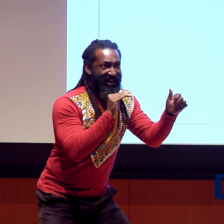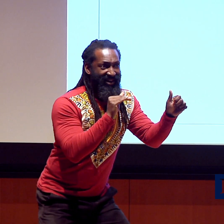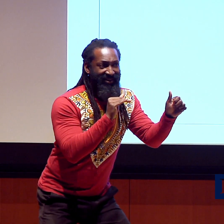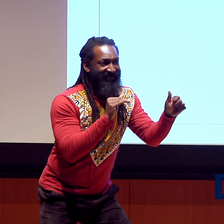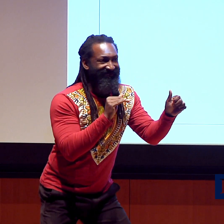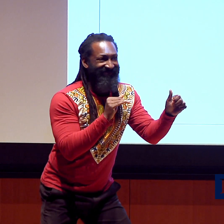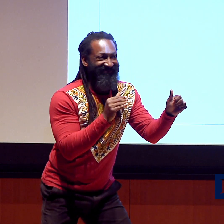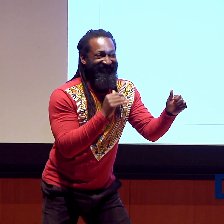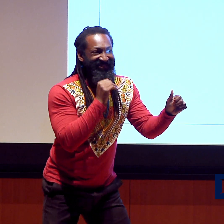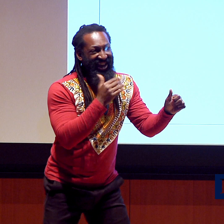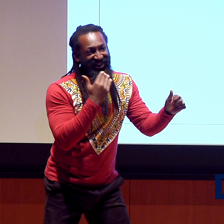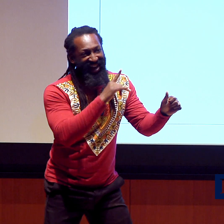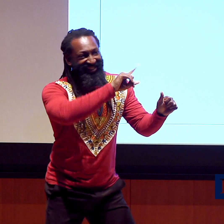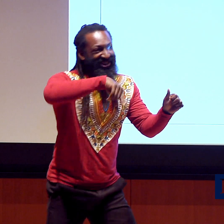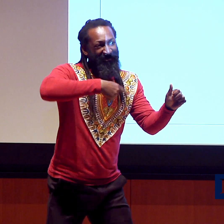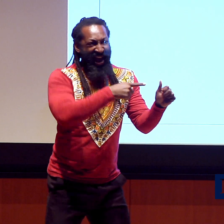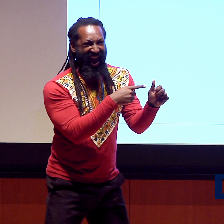is it a good idea to come behind them and pound them on the shoulder?